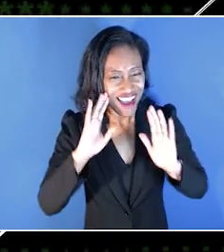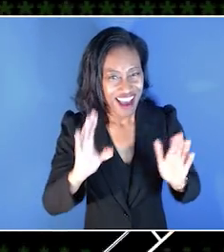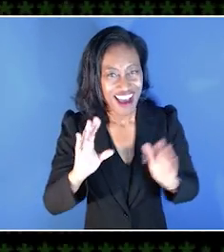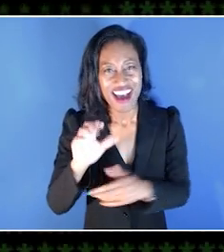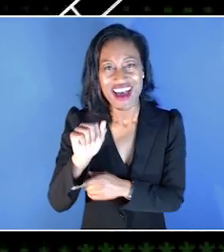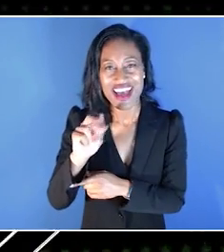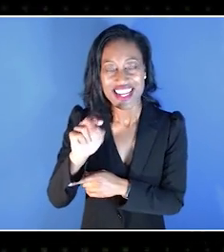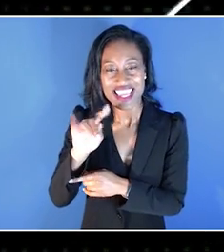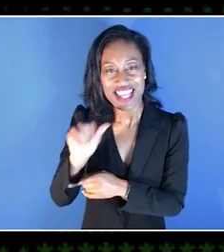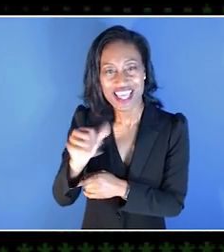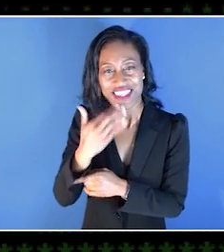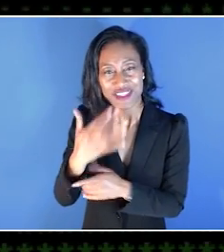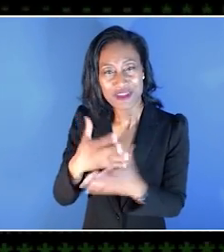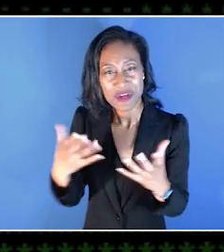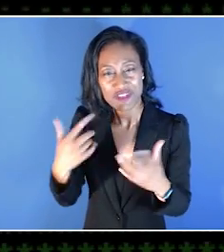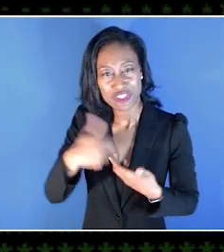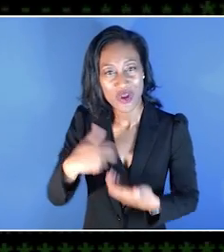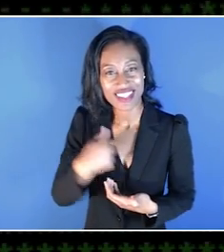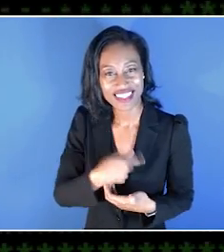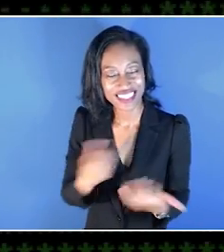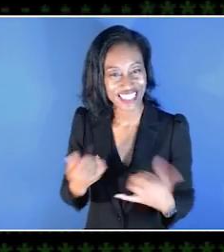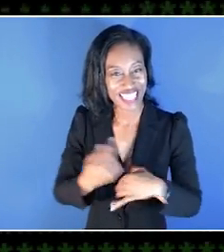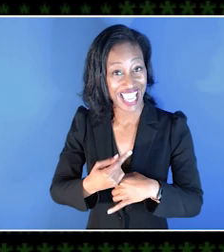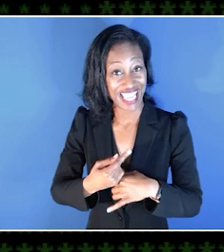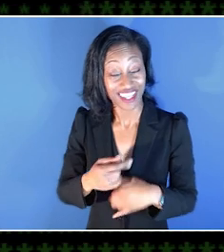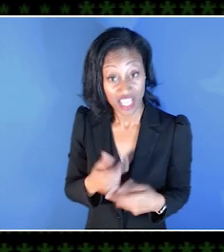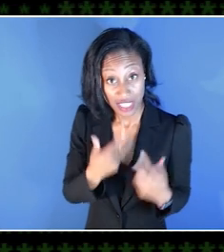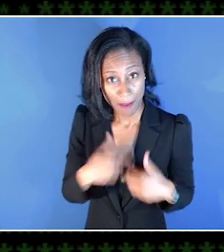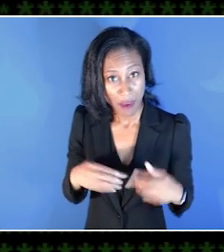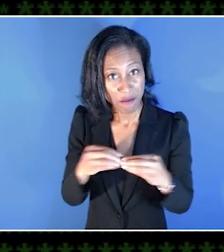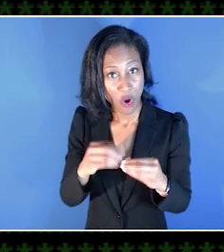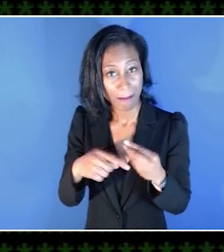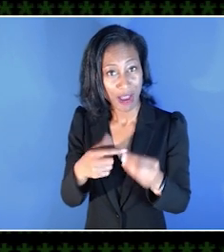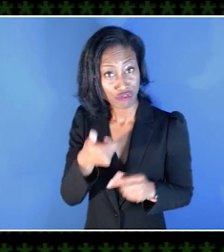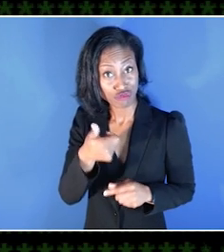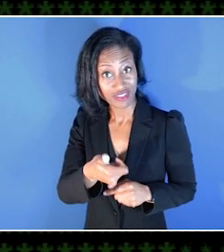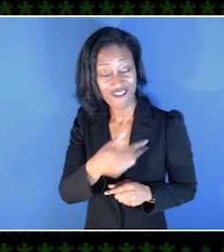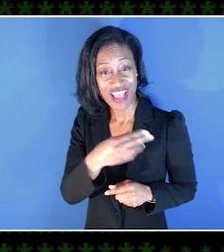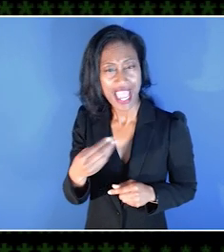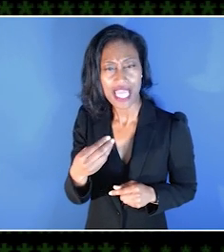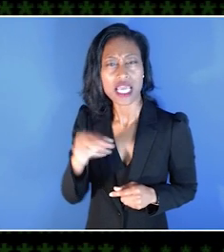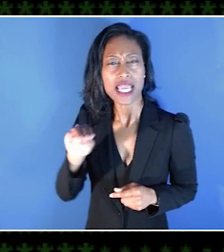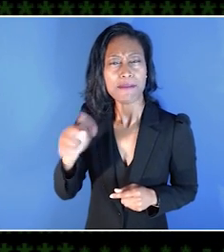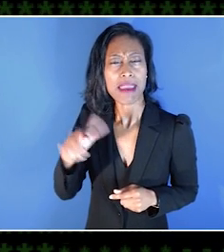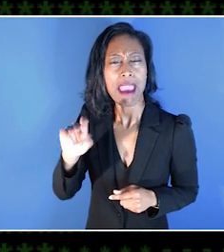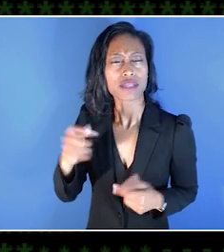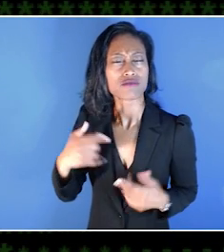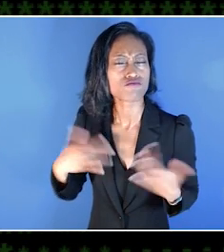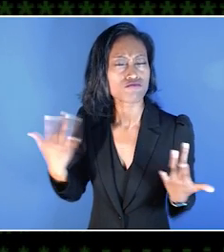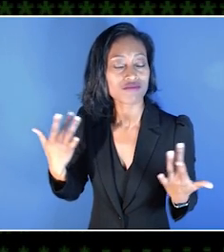Anita, thank you so much for joining us today. We super appreciate it. Can you tell us a little bit about yourself and what is the MGATS?